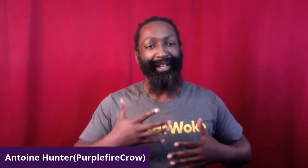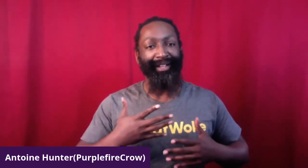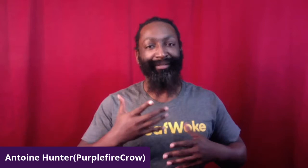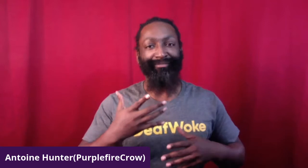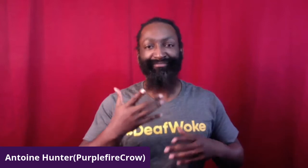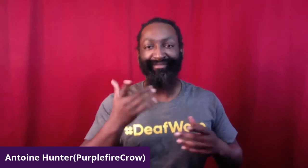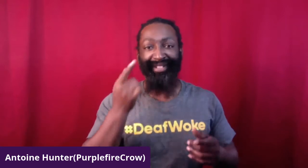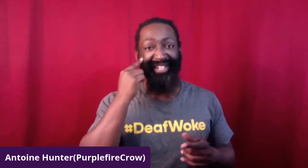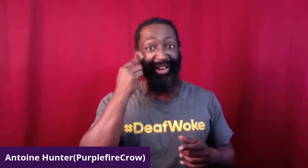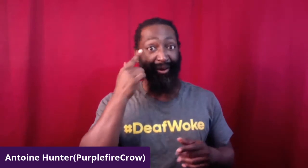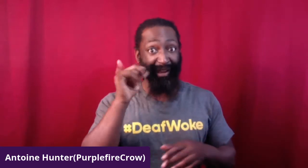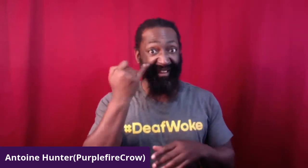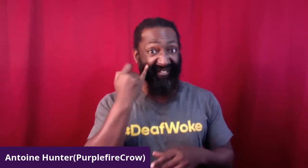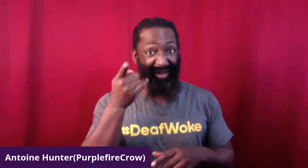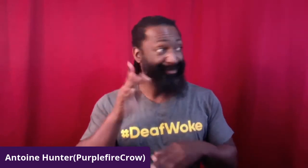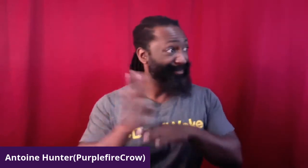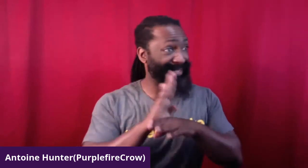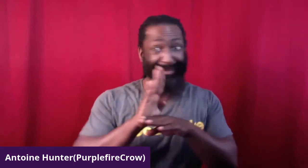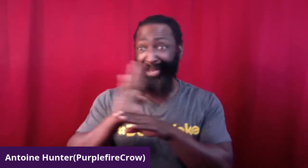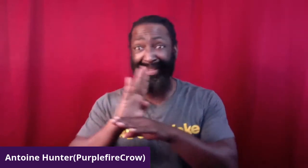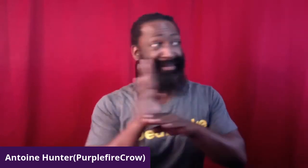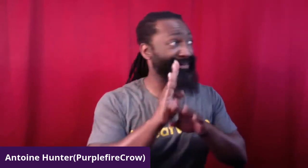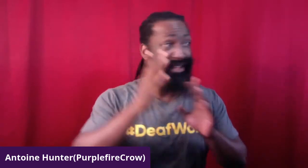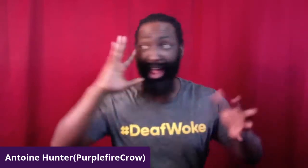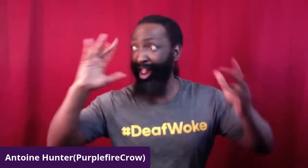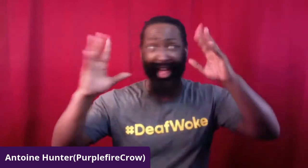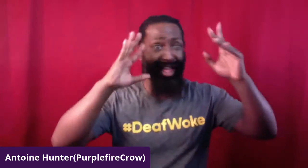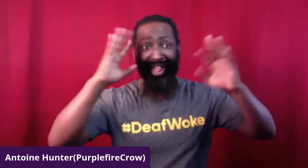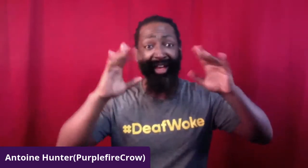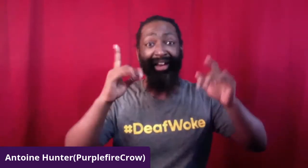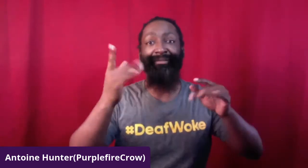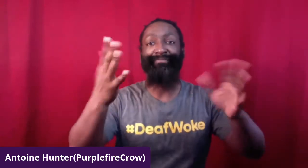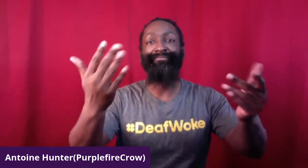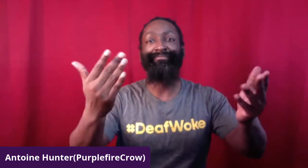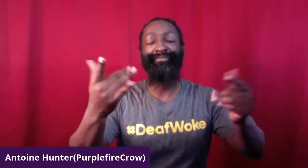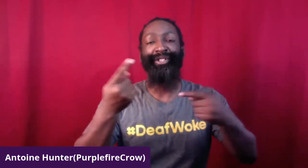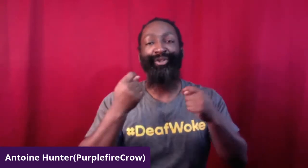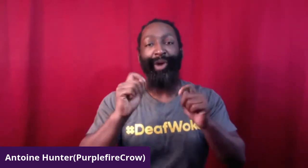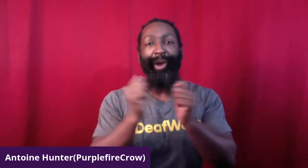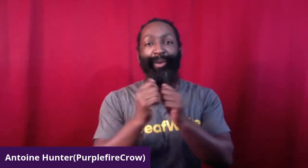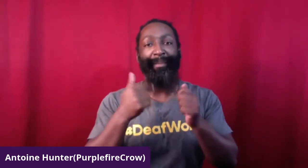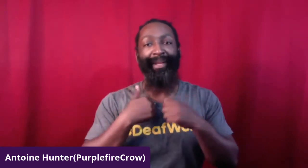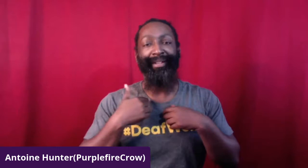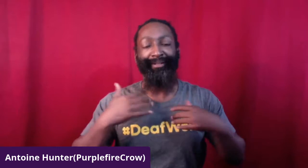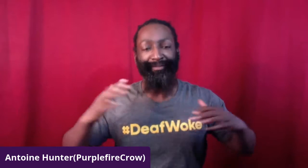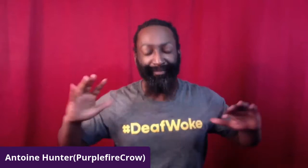We just have continued to move, just keep breathing and no matter the craziness that's happened,